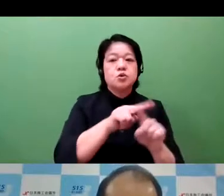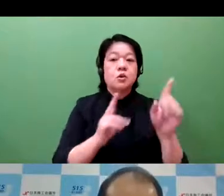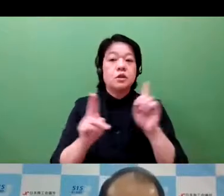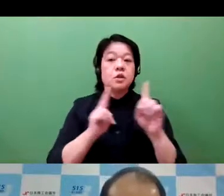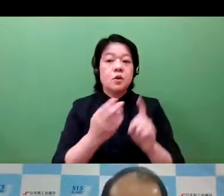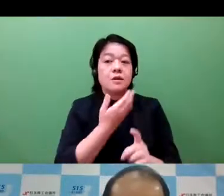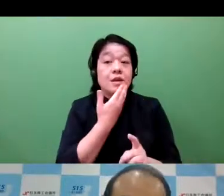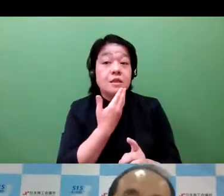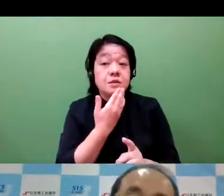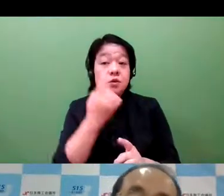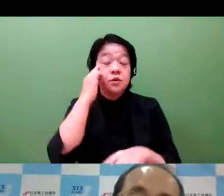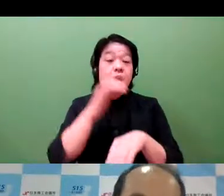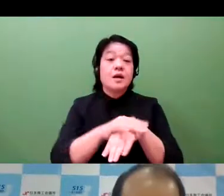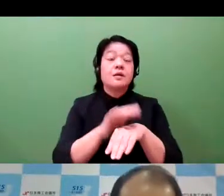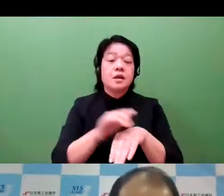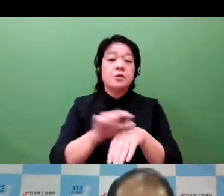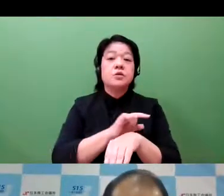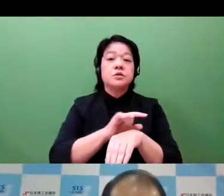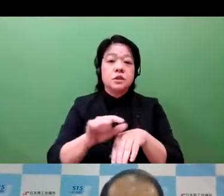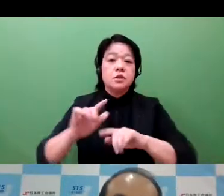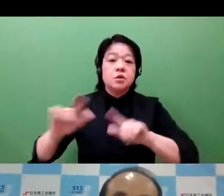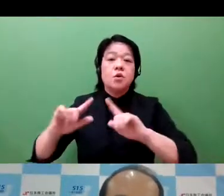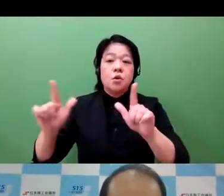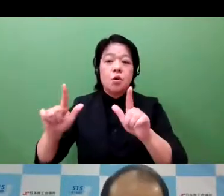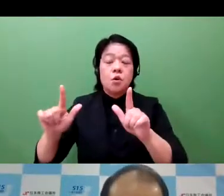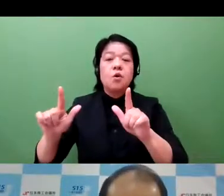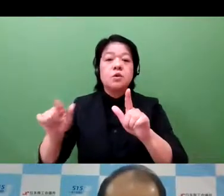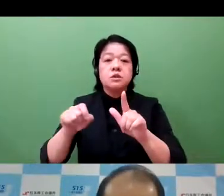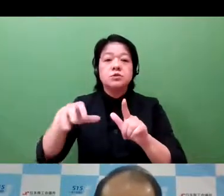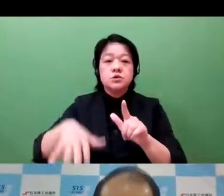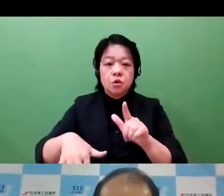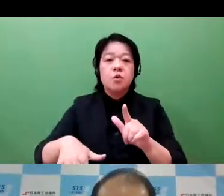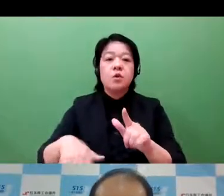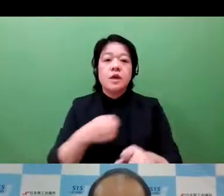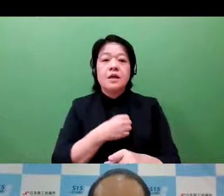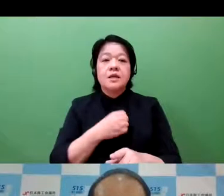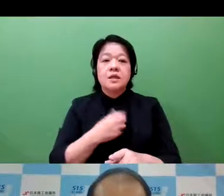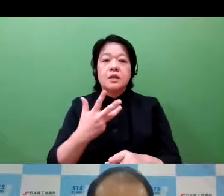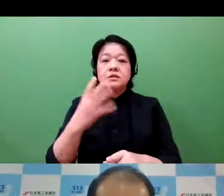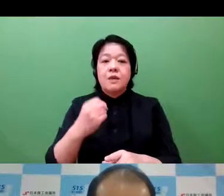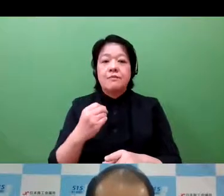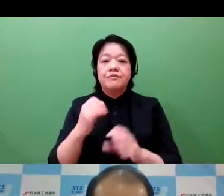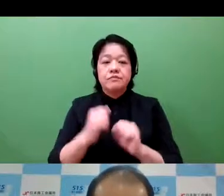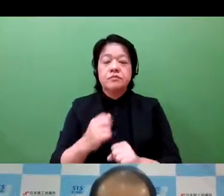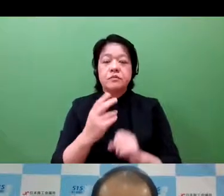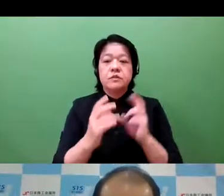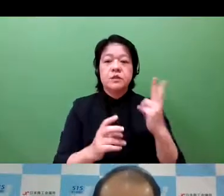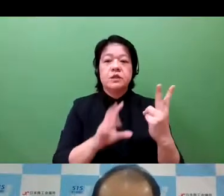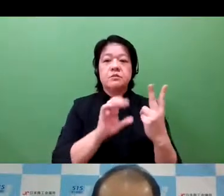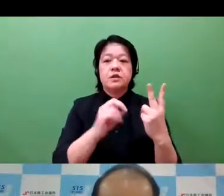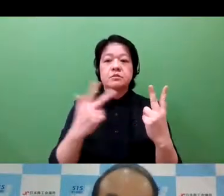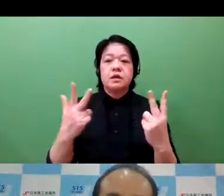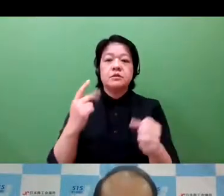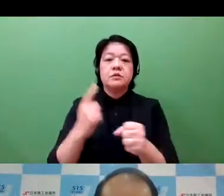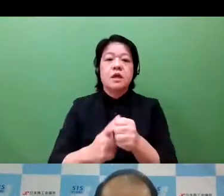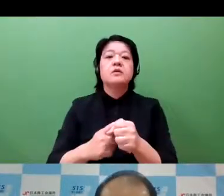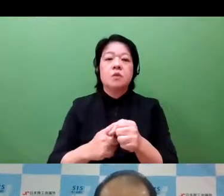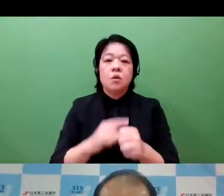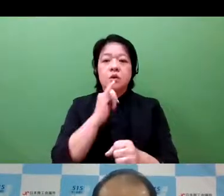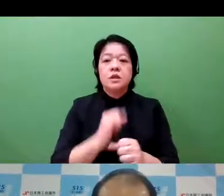It is important that the Japan Chamber of Commerce to play a role, and especially for our Tokyo Chamber of Commerce with 80,000 members has taken a lead.